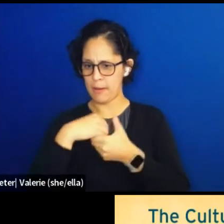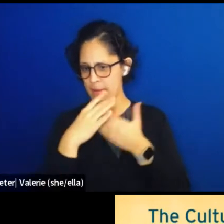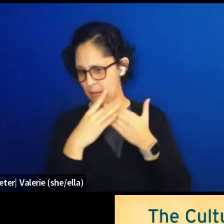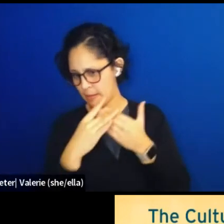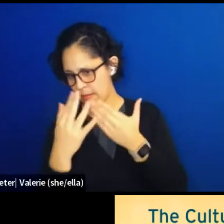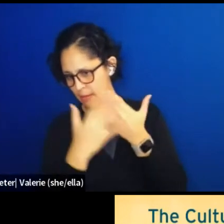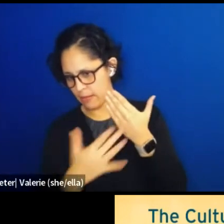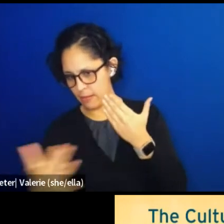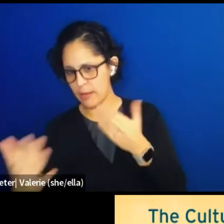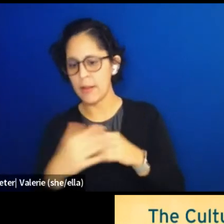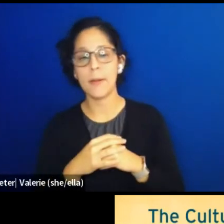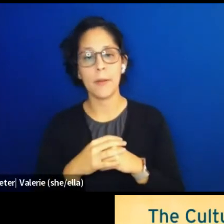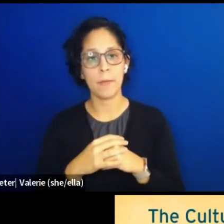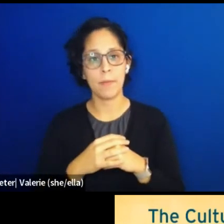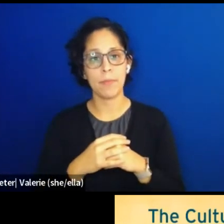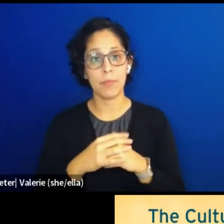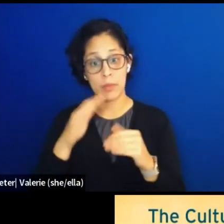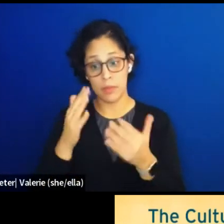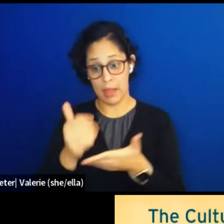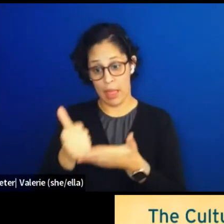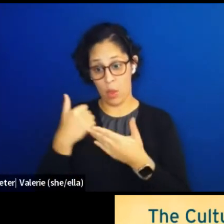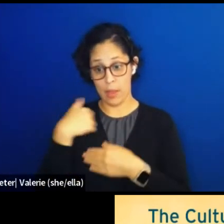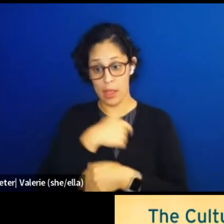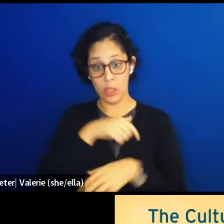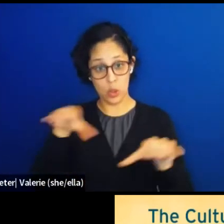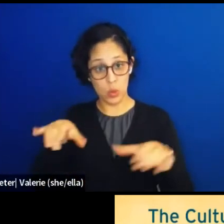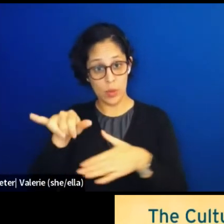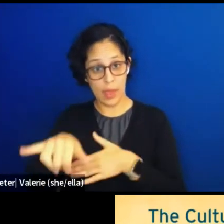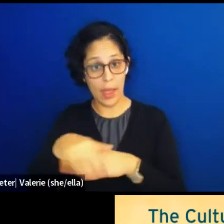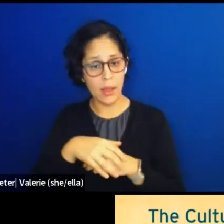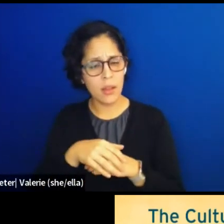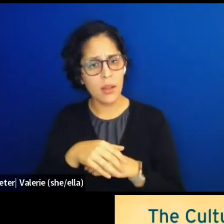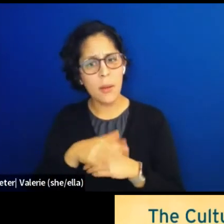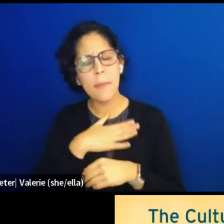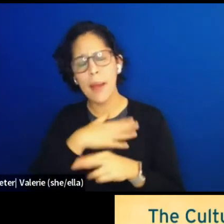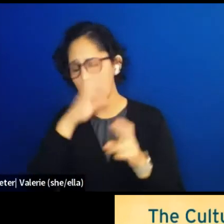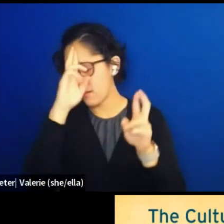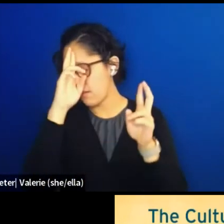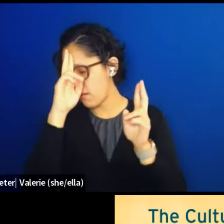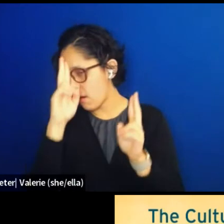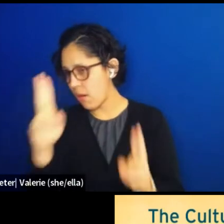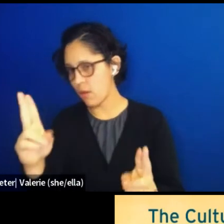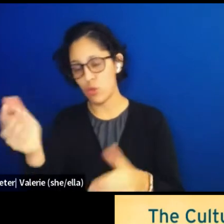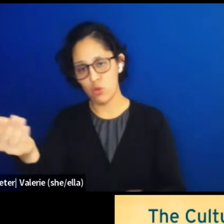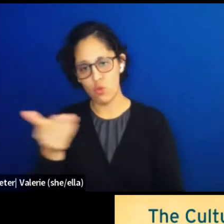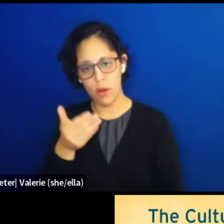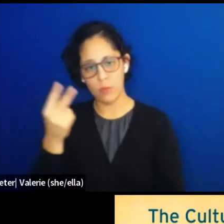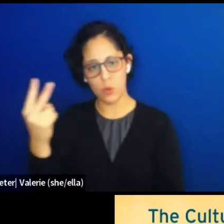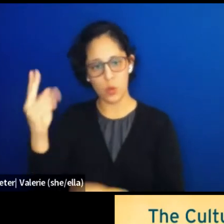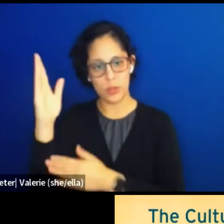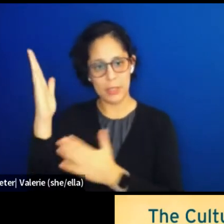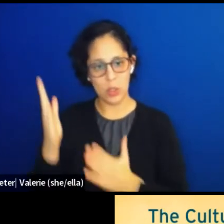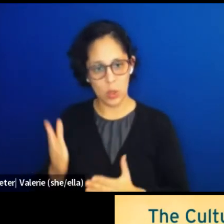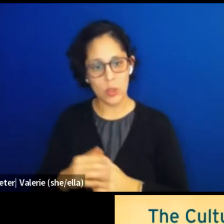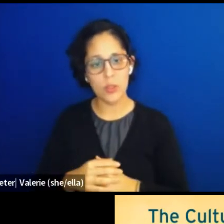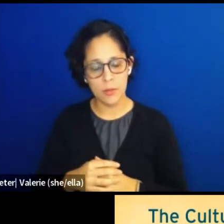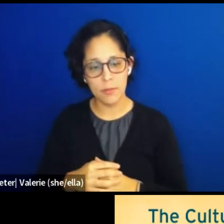To help us do that, it is my deep honor to welcome our speakers to the screen.